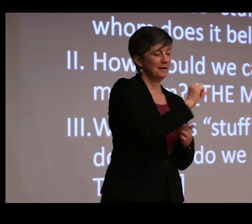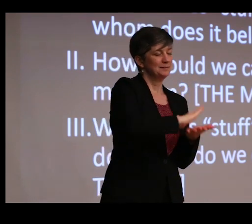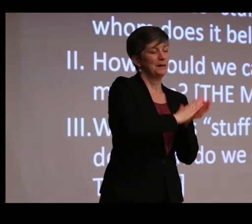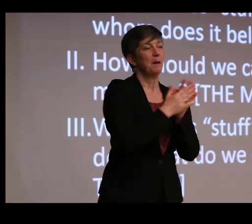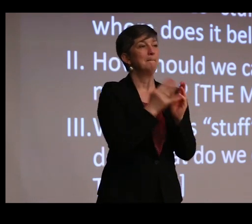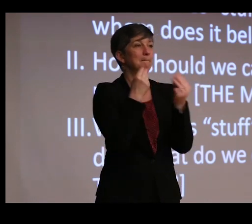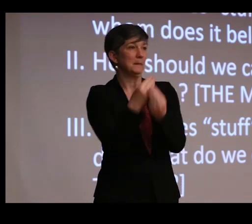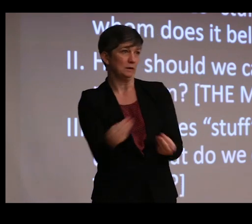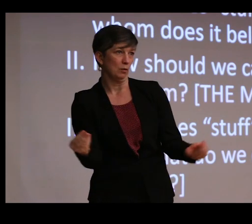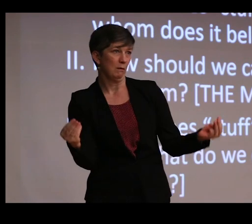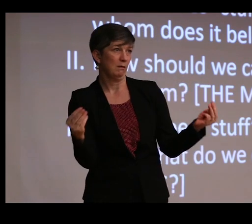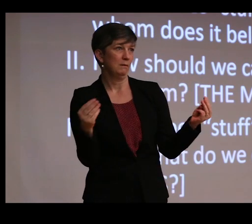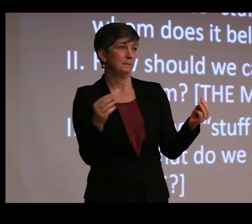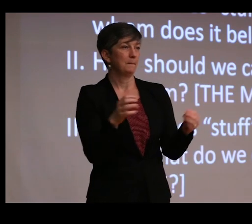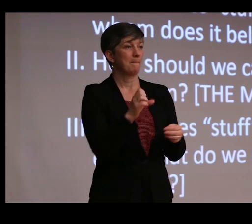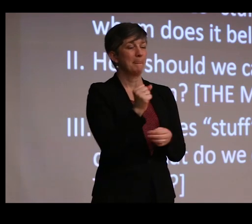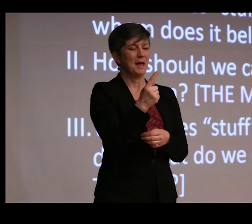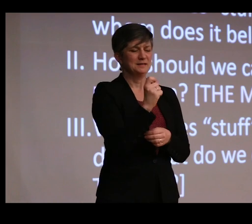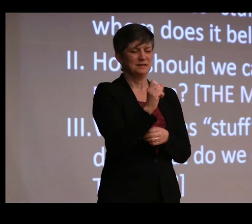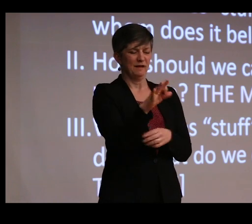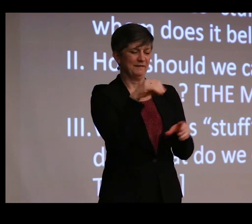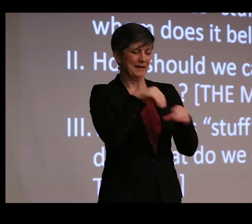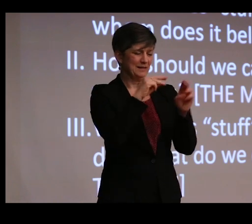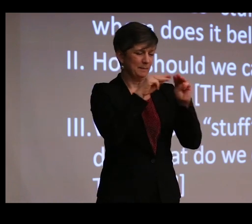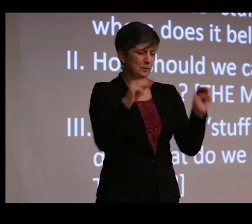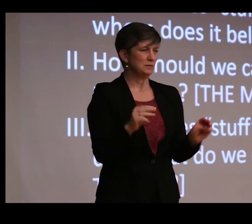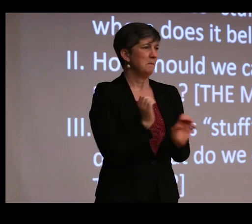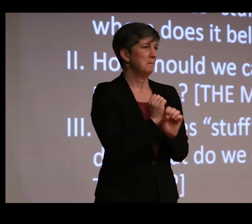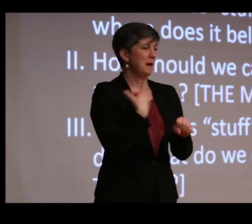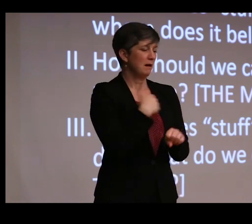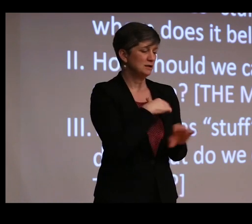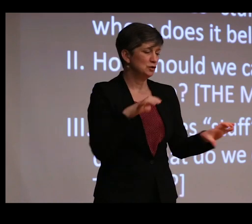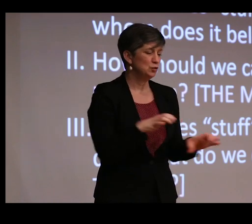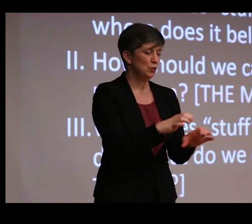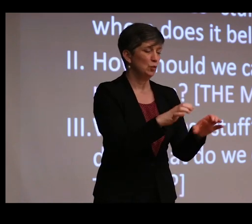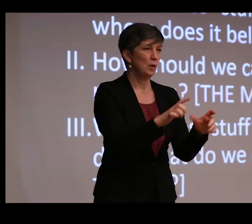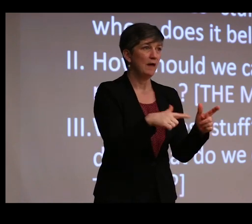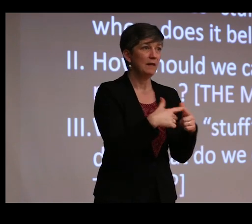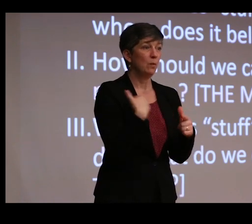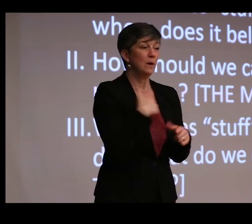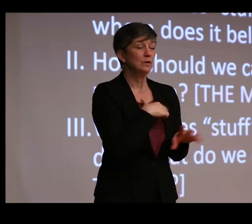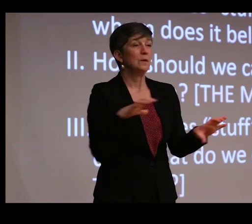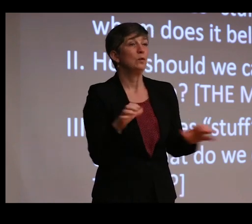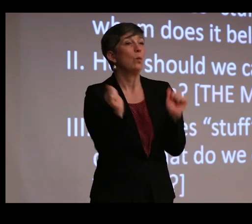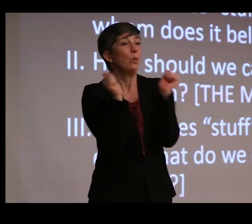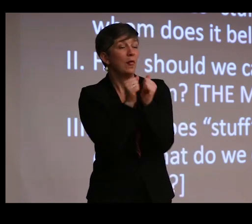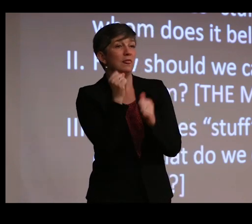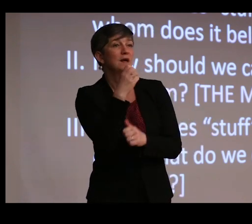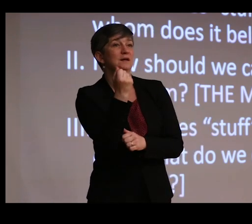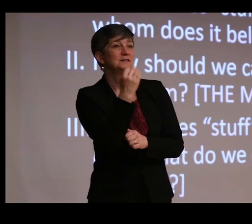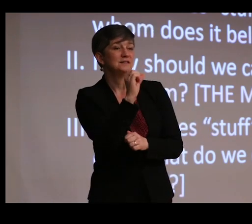And finally, what does stuff in the museum make us do and what do we do with stuff? And here, the language gets very strange